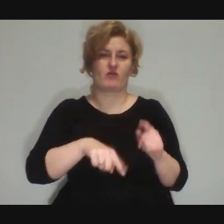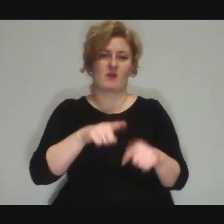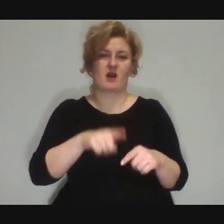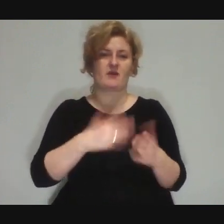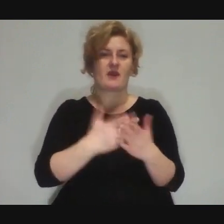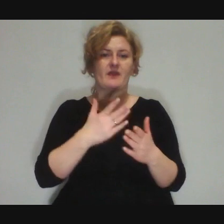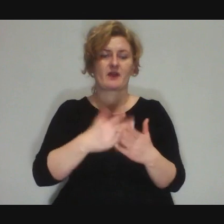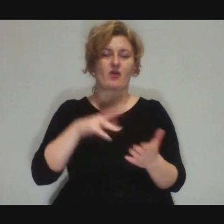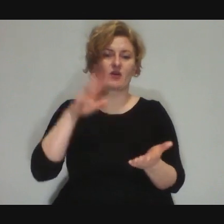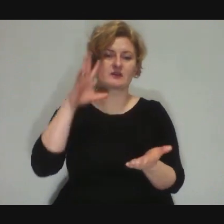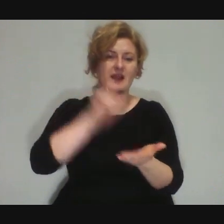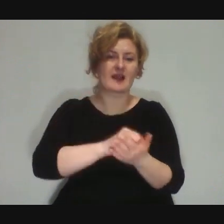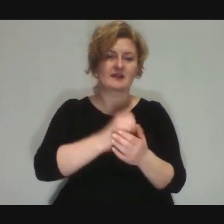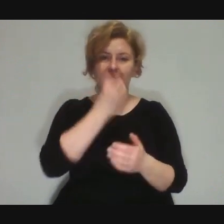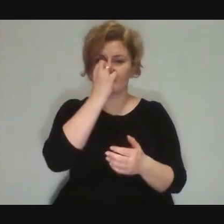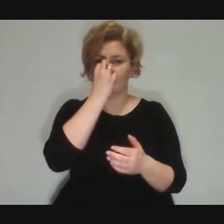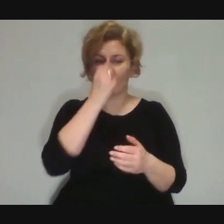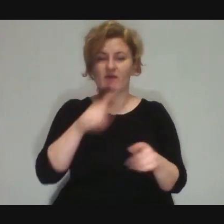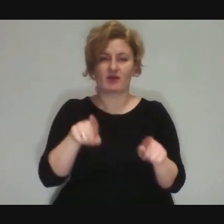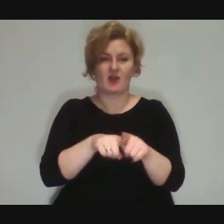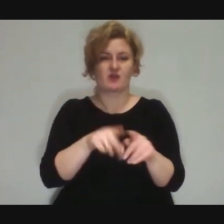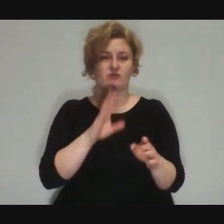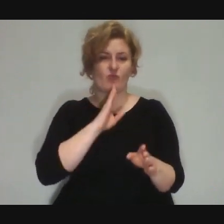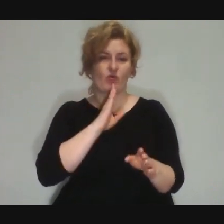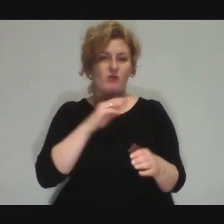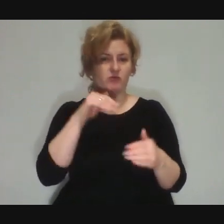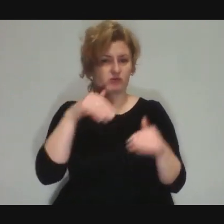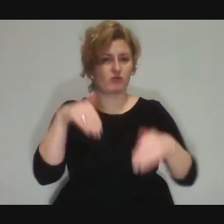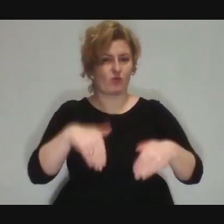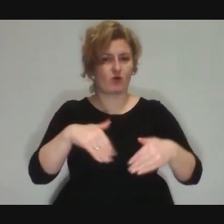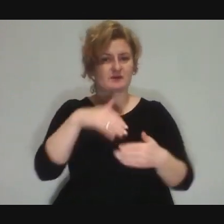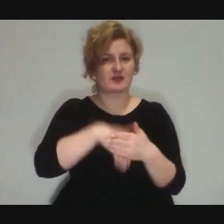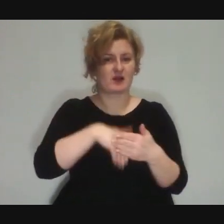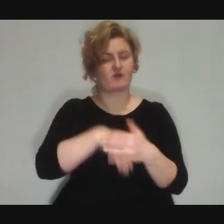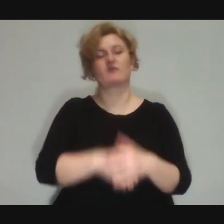Then, of course, there are all sorts of cool tricks,